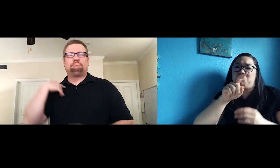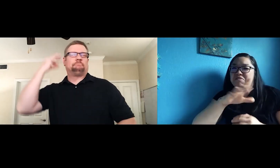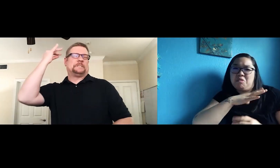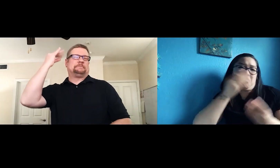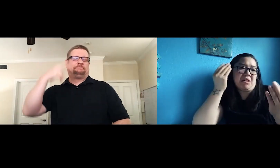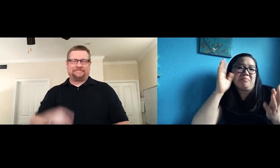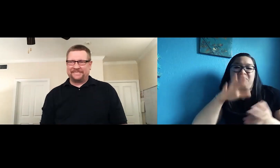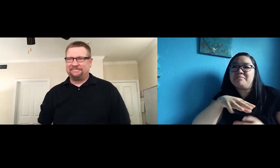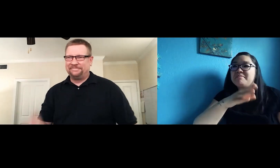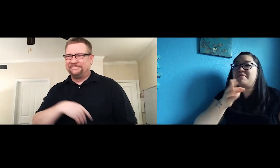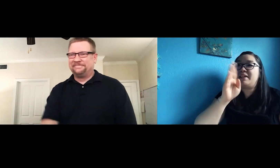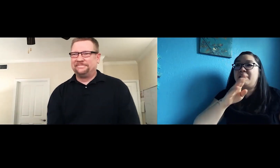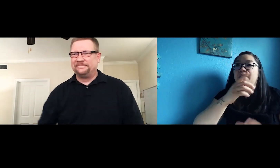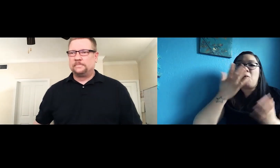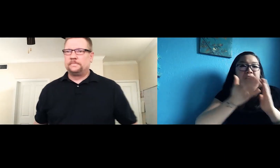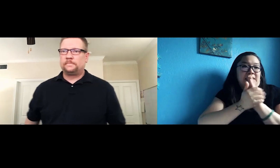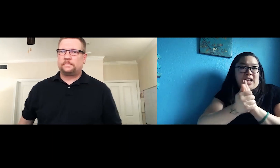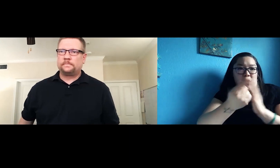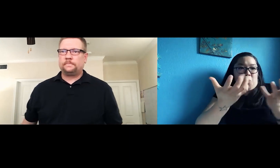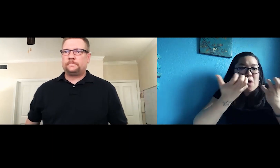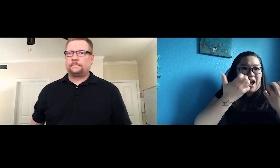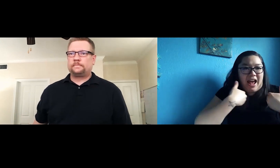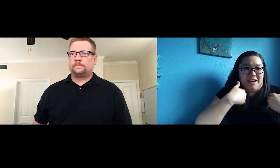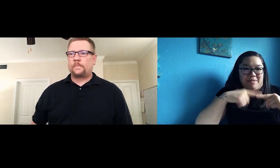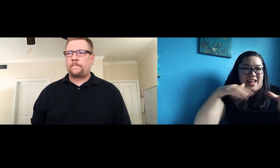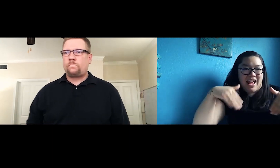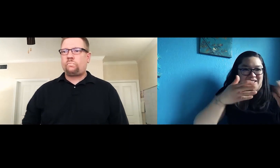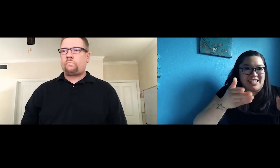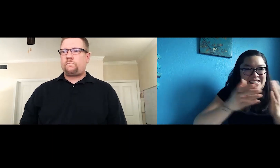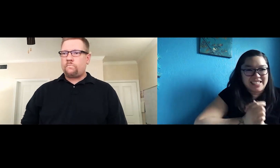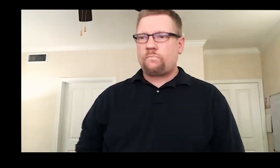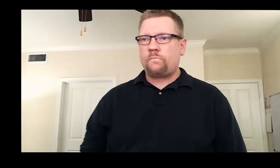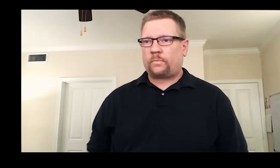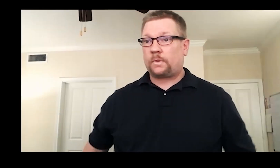It’s alright. You can think about it. What talent would you like to have that you don’t already possess?